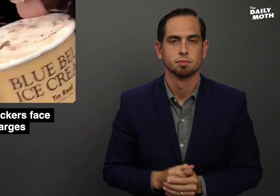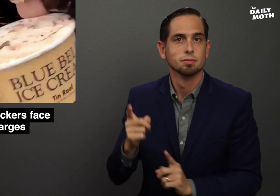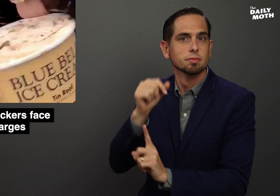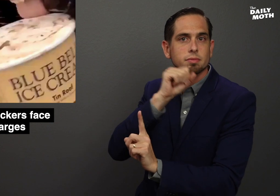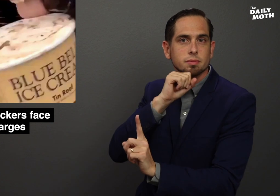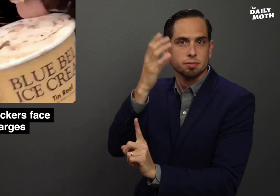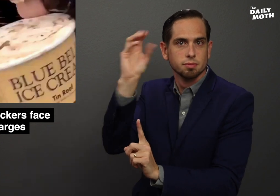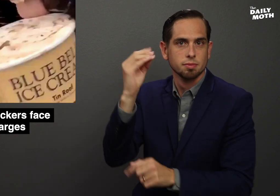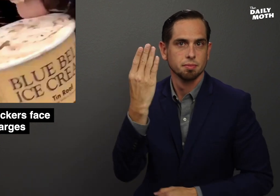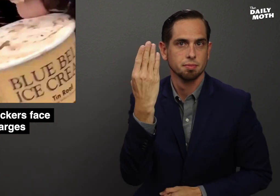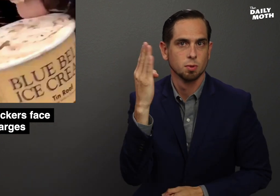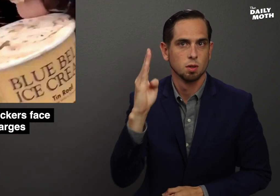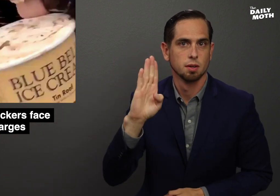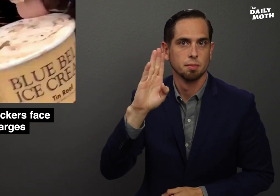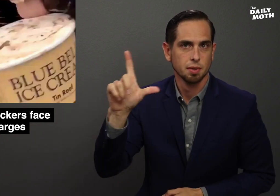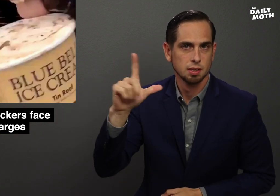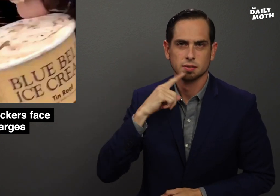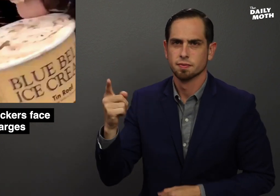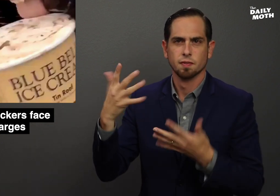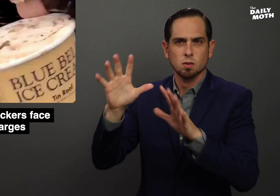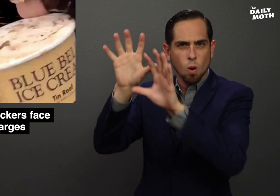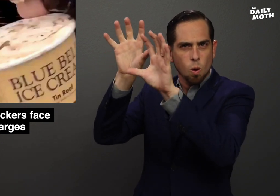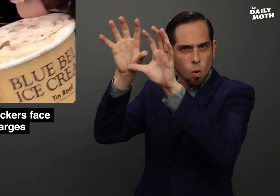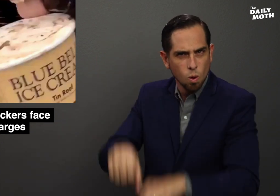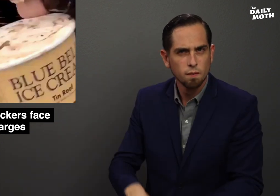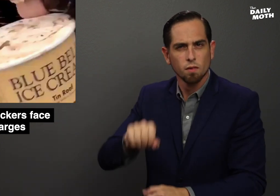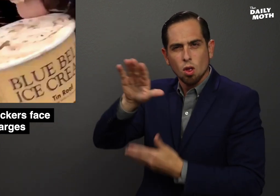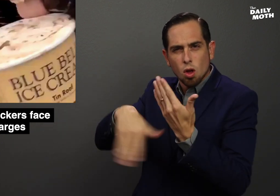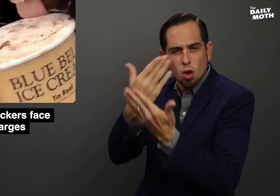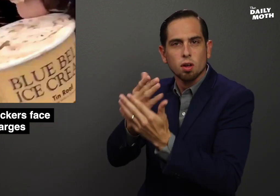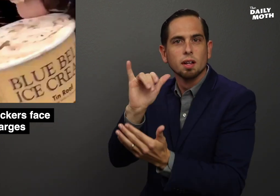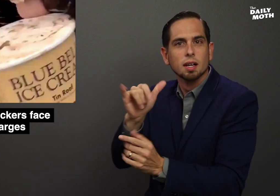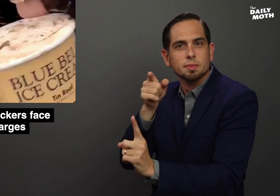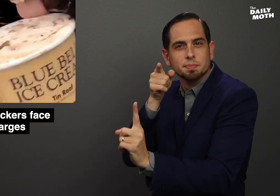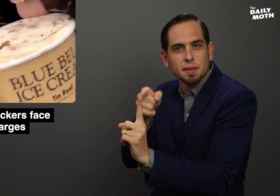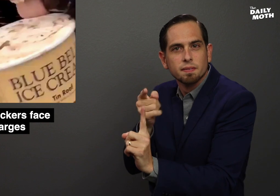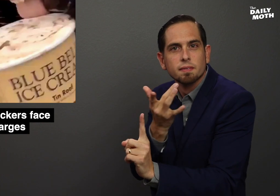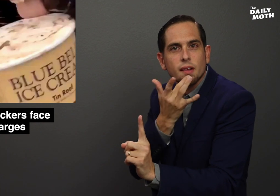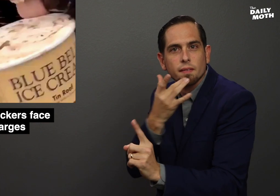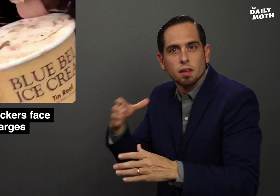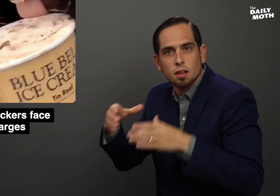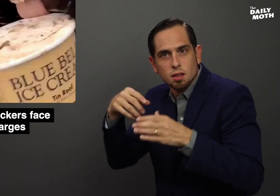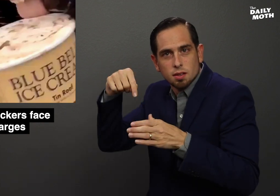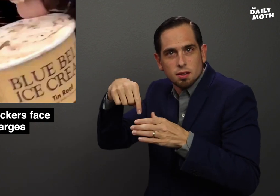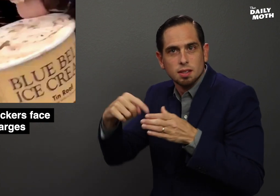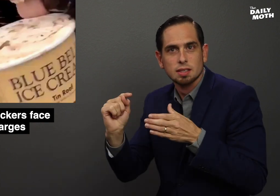Blue Bell said they have removed all of that specific flavor,